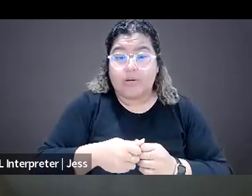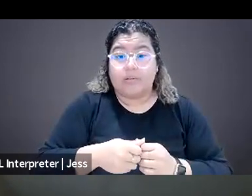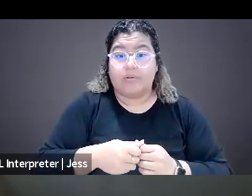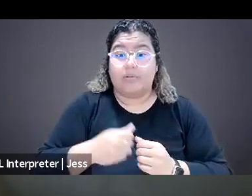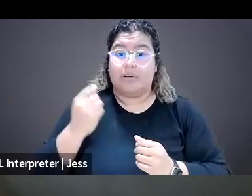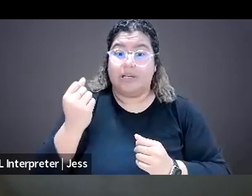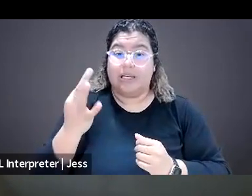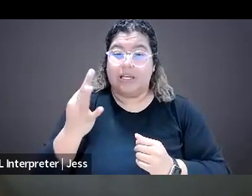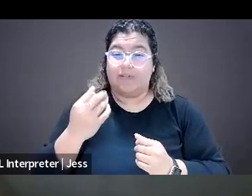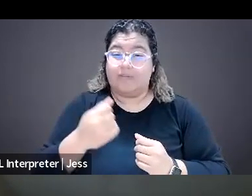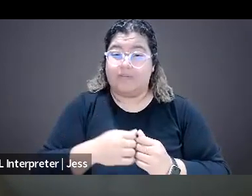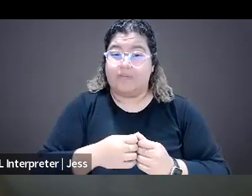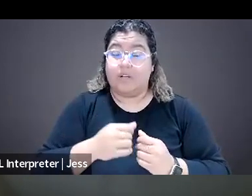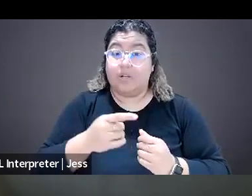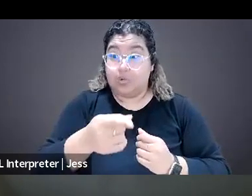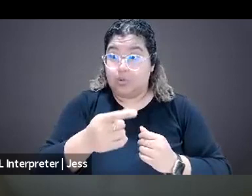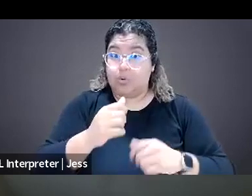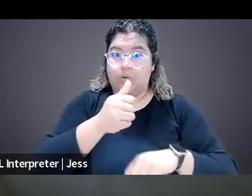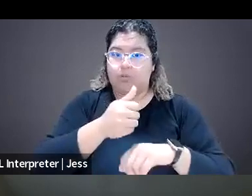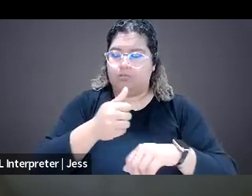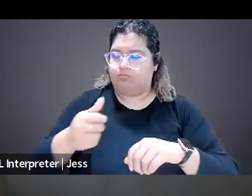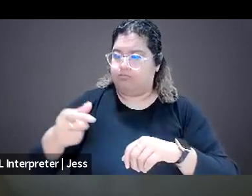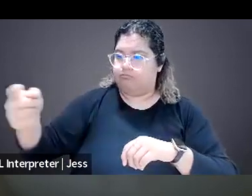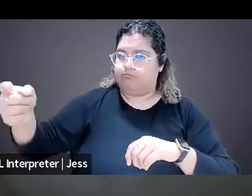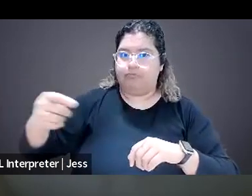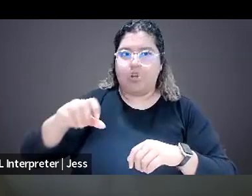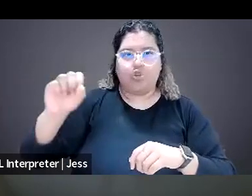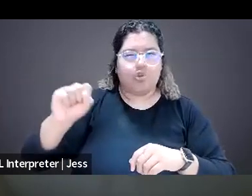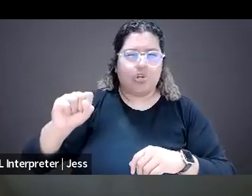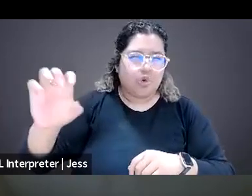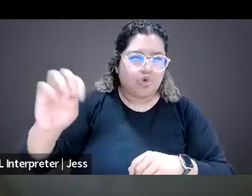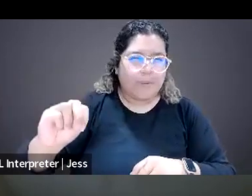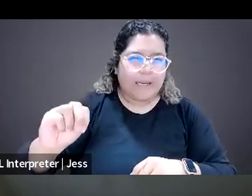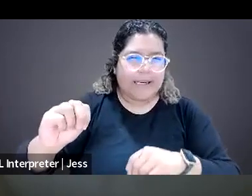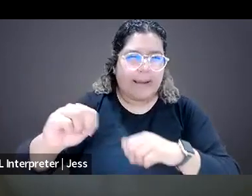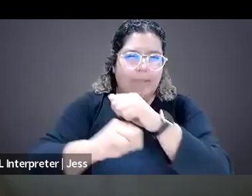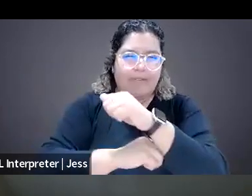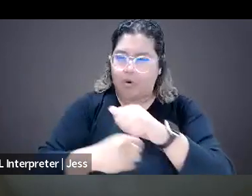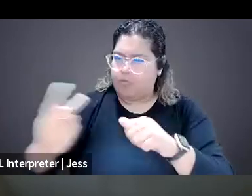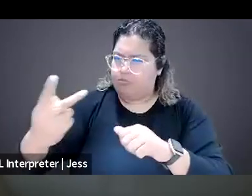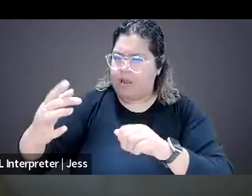like a human connection with someone at a social media platform and someone needs some content to be removed,